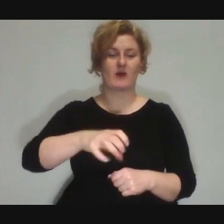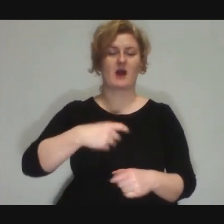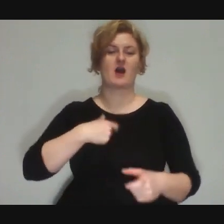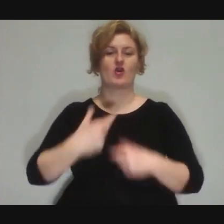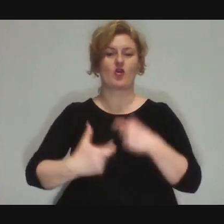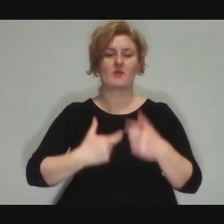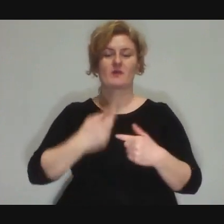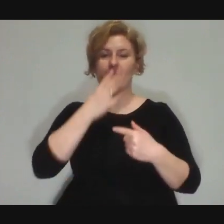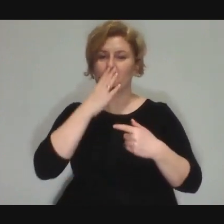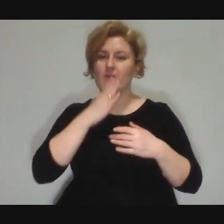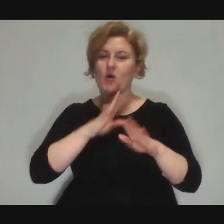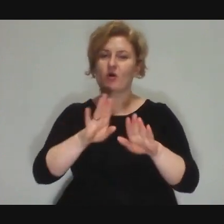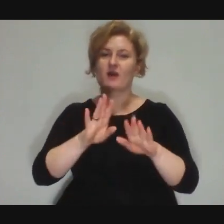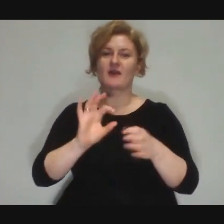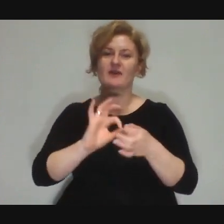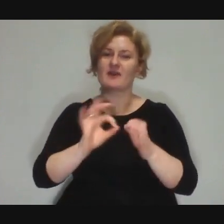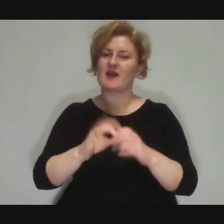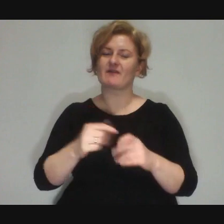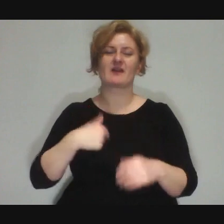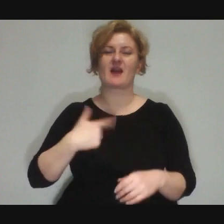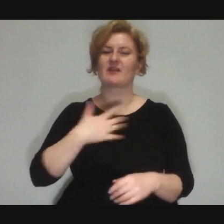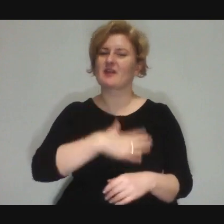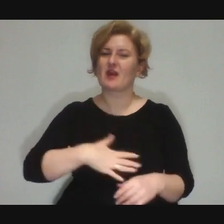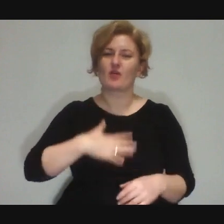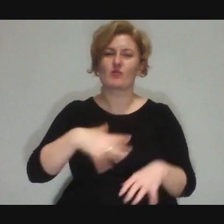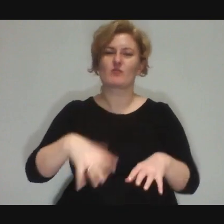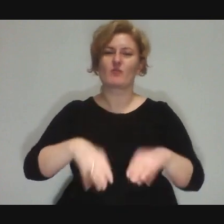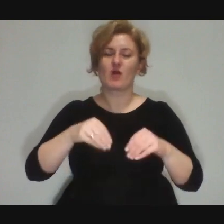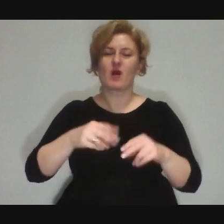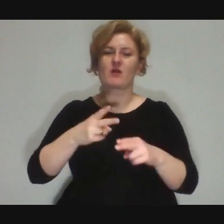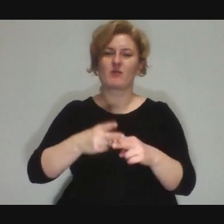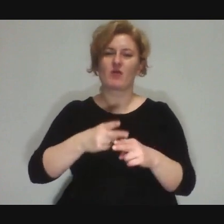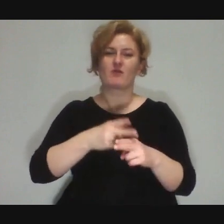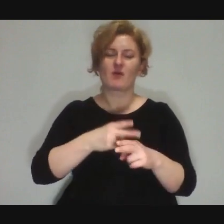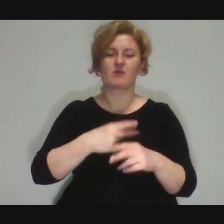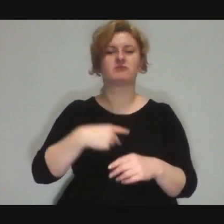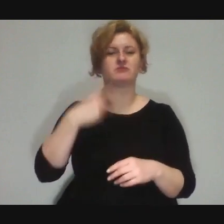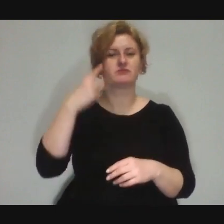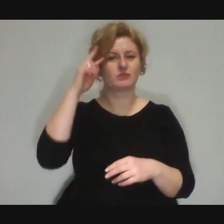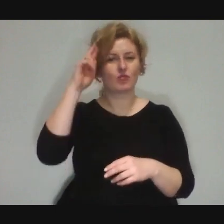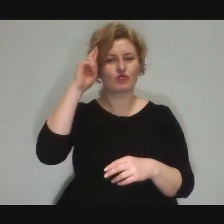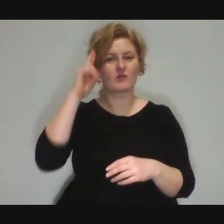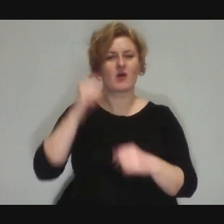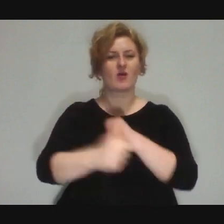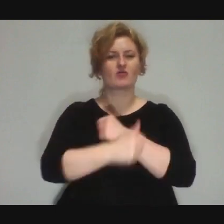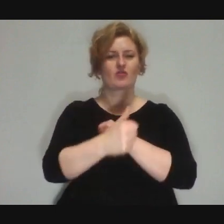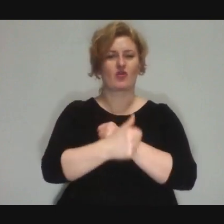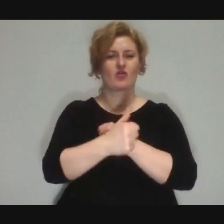although I don't like it very much, but after some time I've understood that it doesn't have to be a super show,